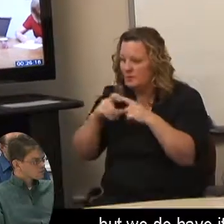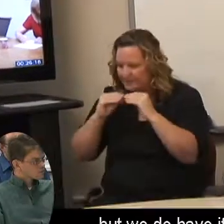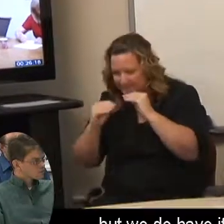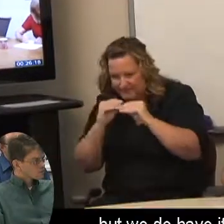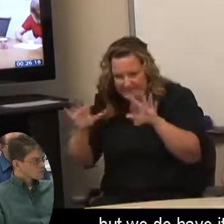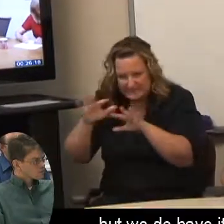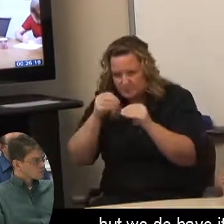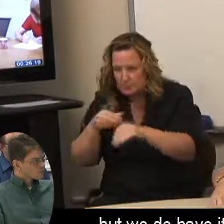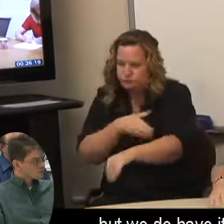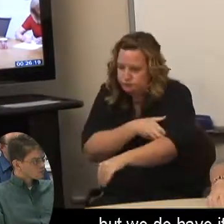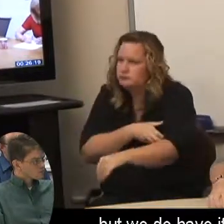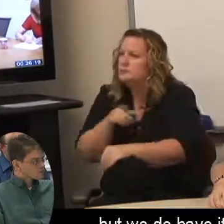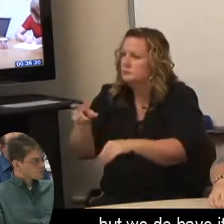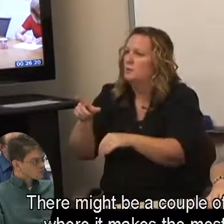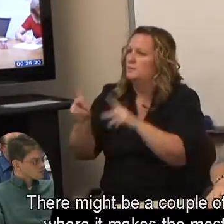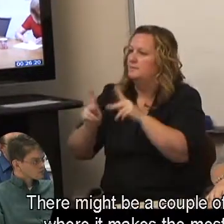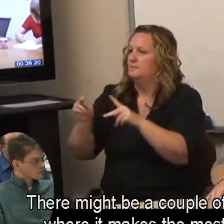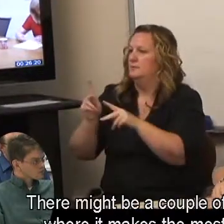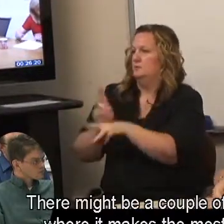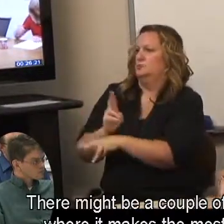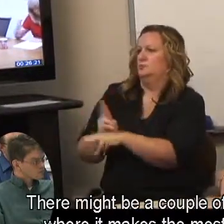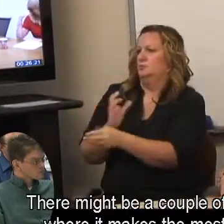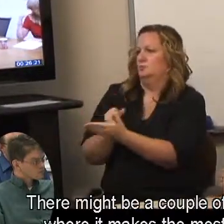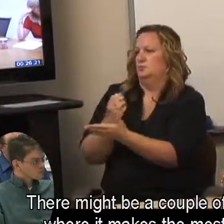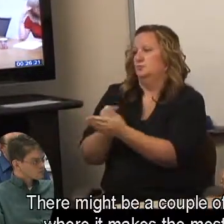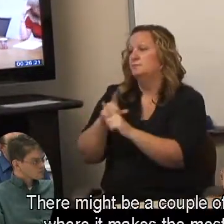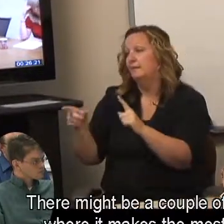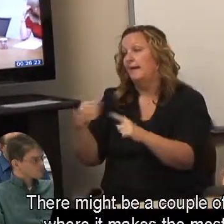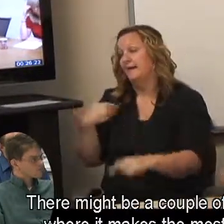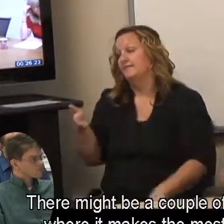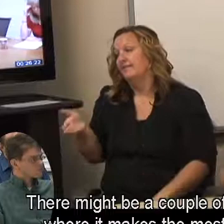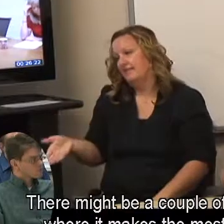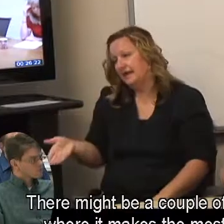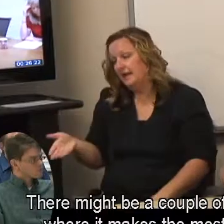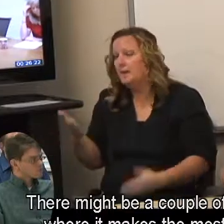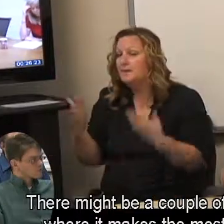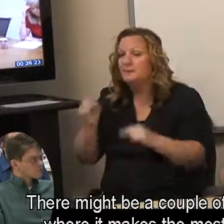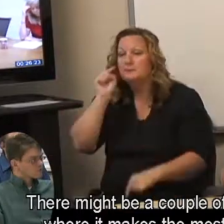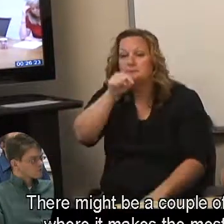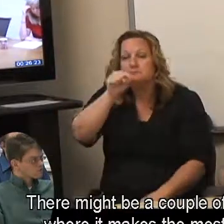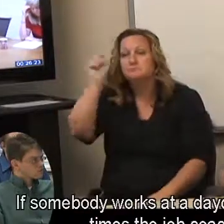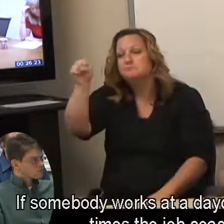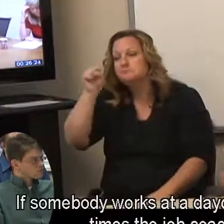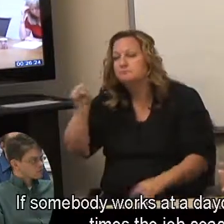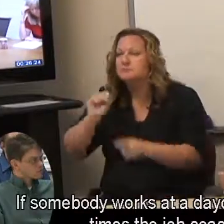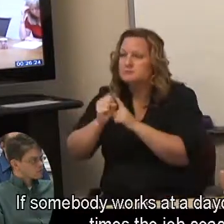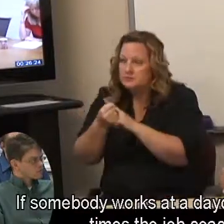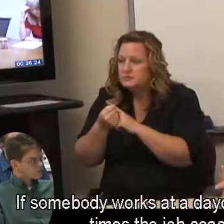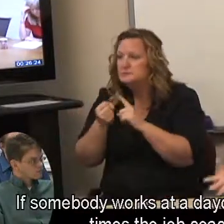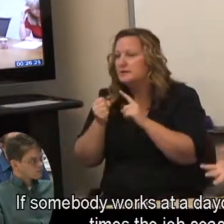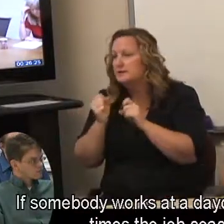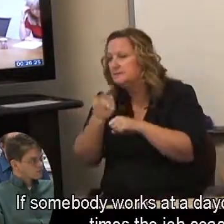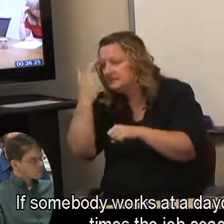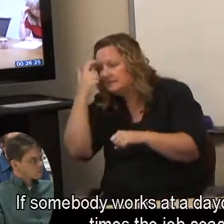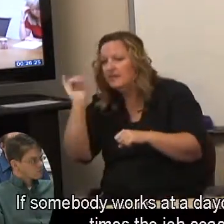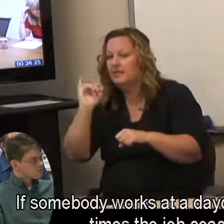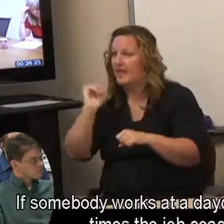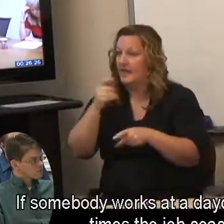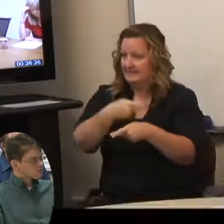but we do have it. There might be a couple of situations where it makes the most sense. If somebody works at a daycare, a lot of times the job coach